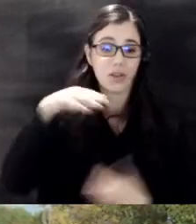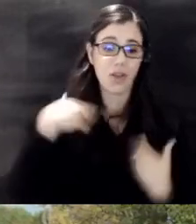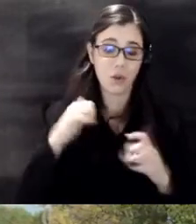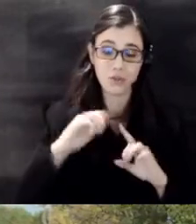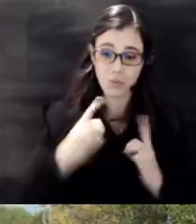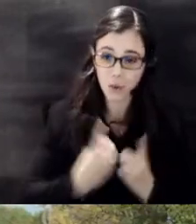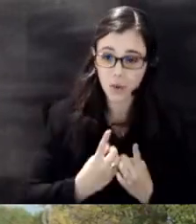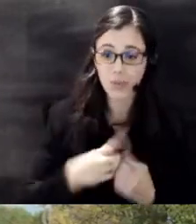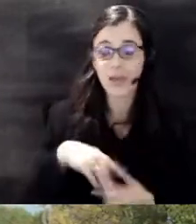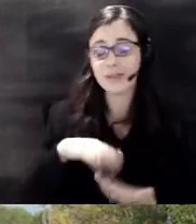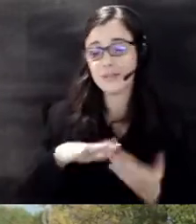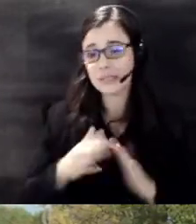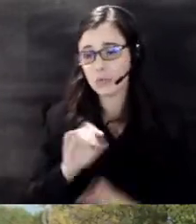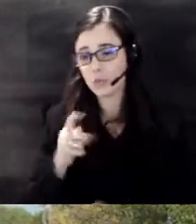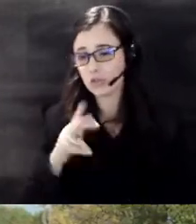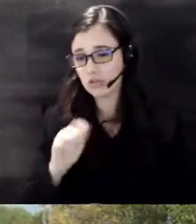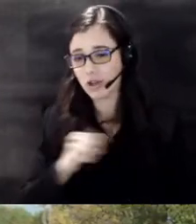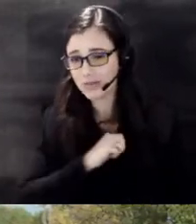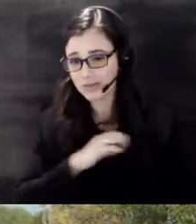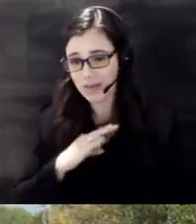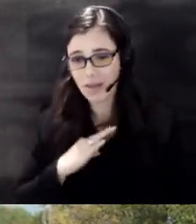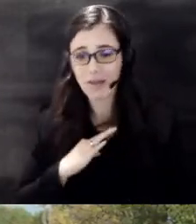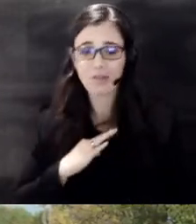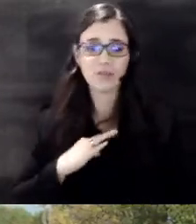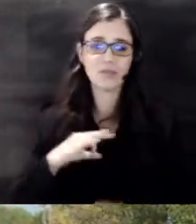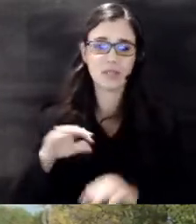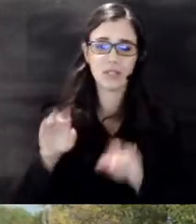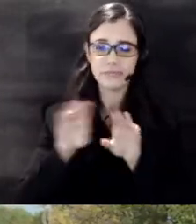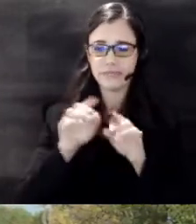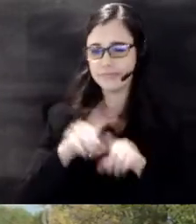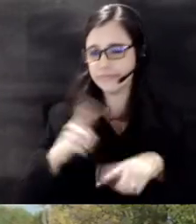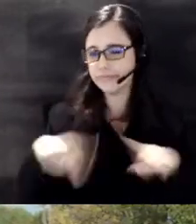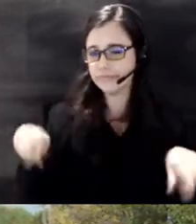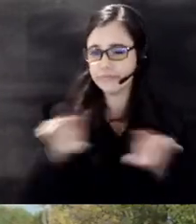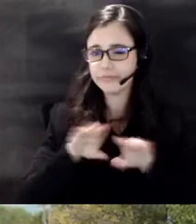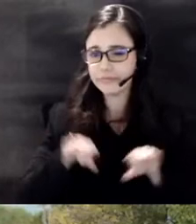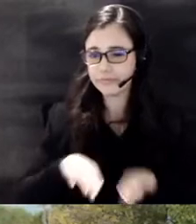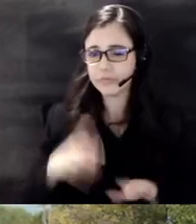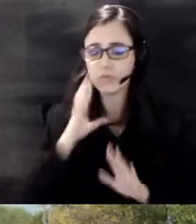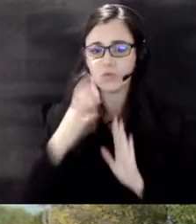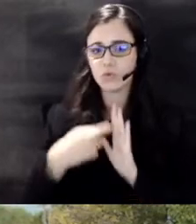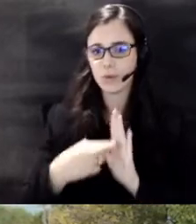staff and electeds on various levels to represent that area to make sure questions get answered